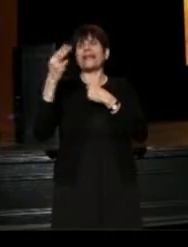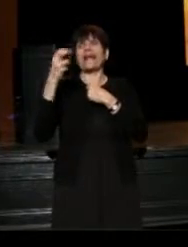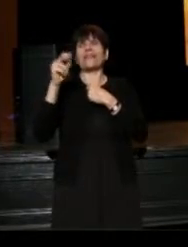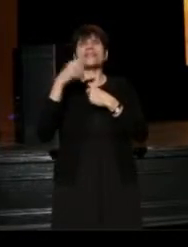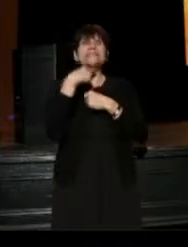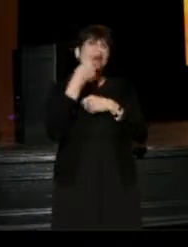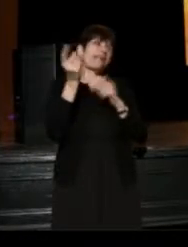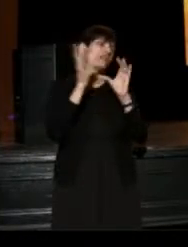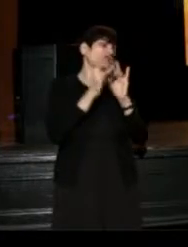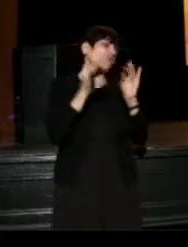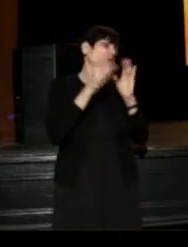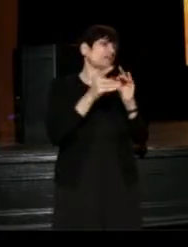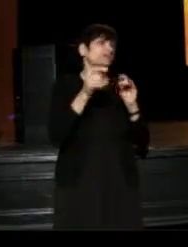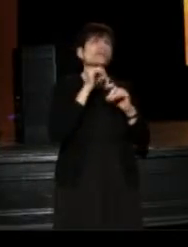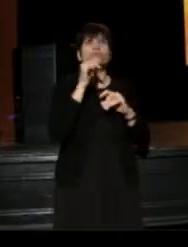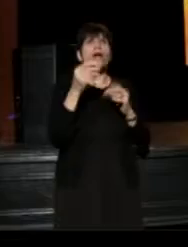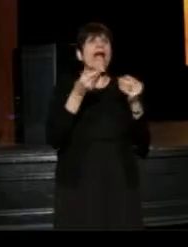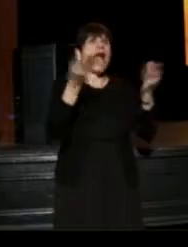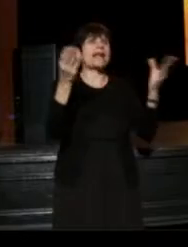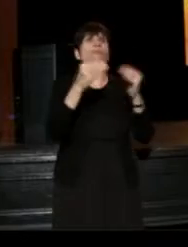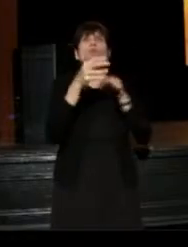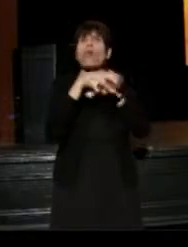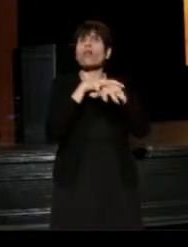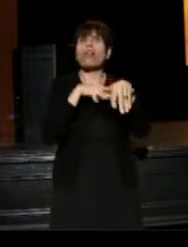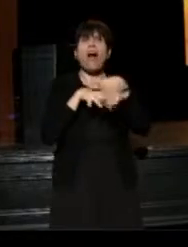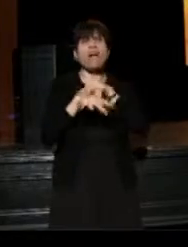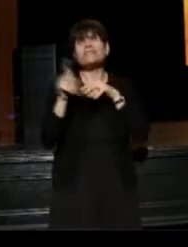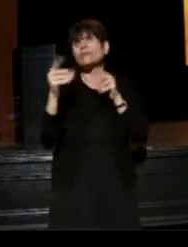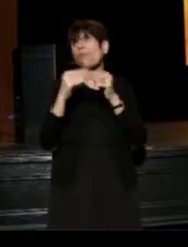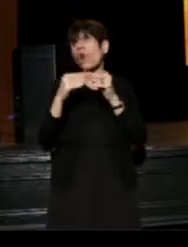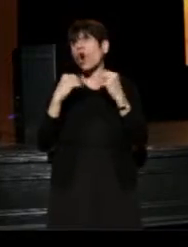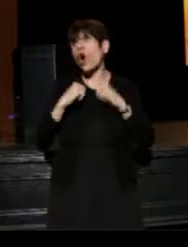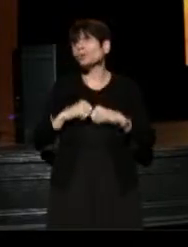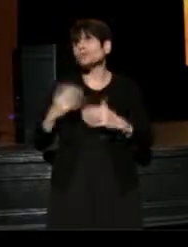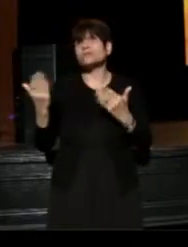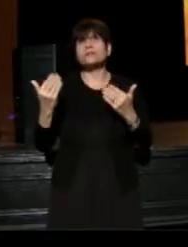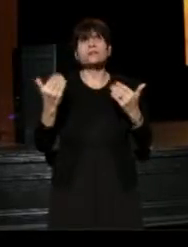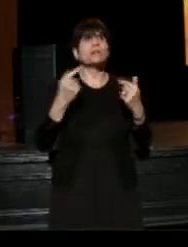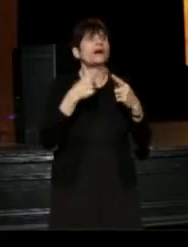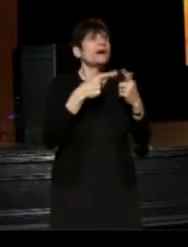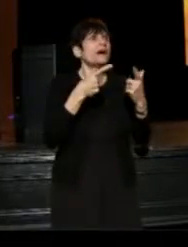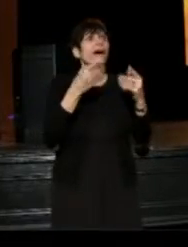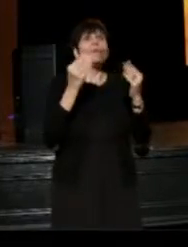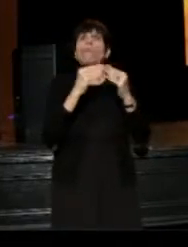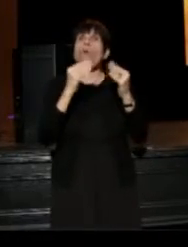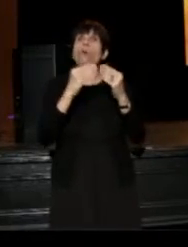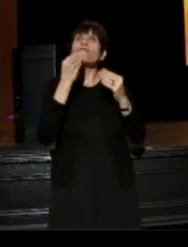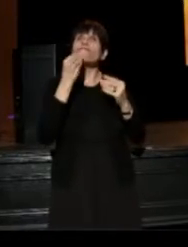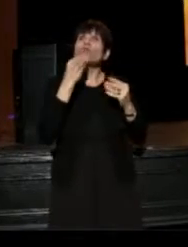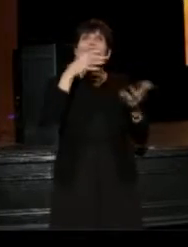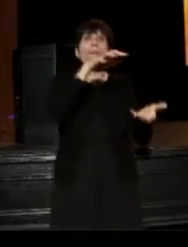about handing out more gloves, needing more coats, getting more food bags...